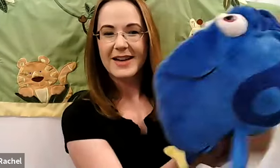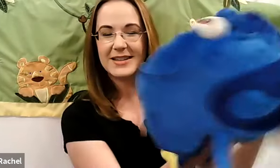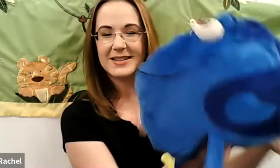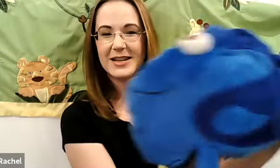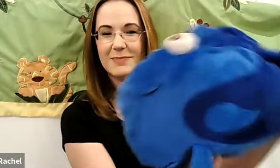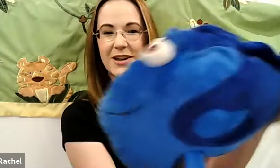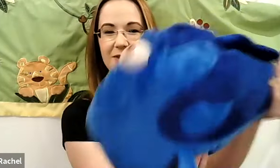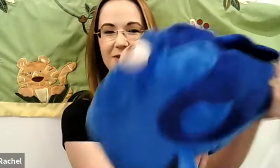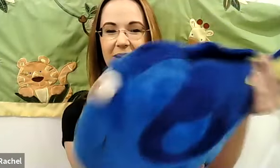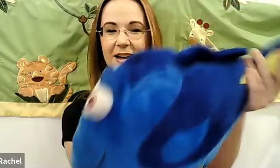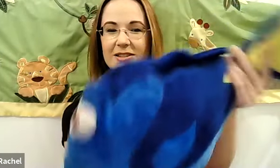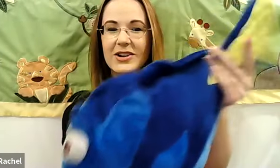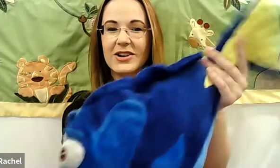Rachel: Does anybody recognize her